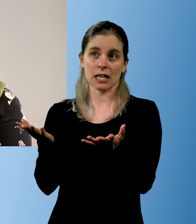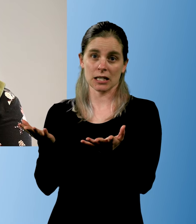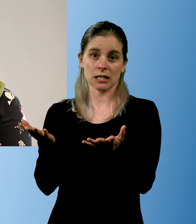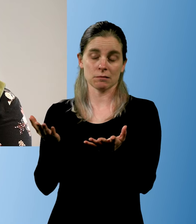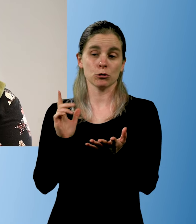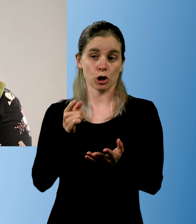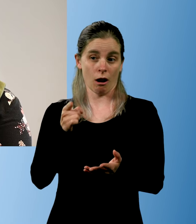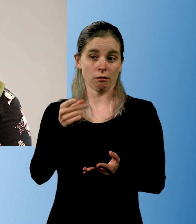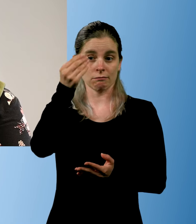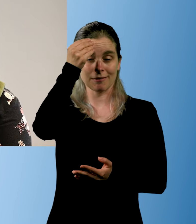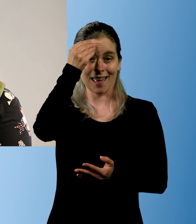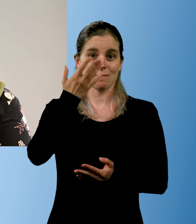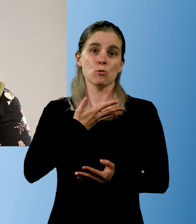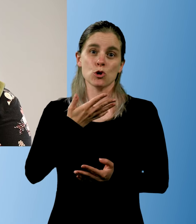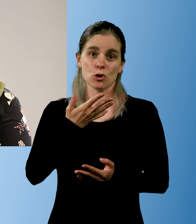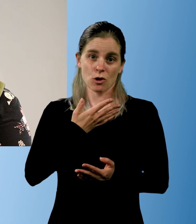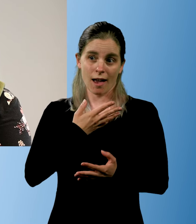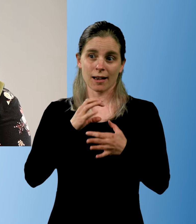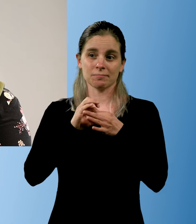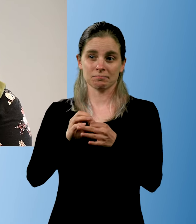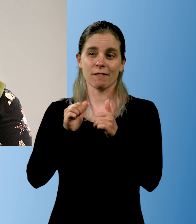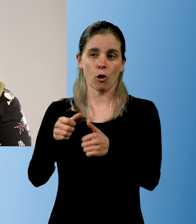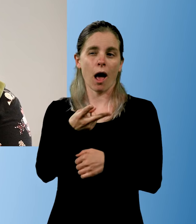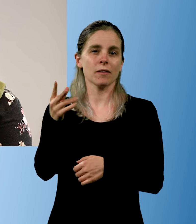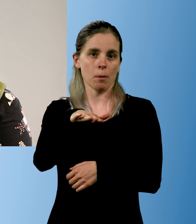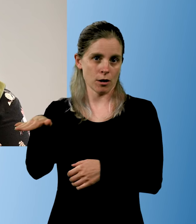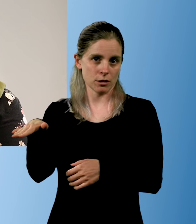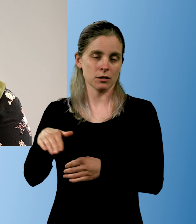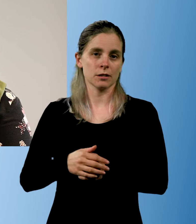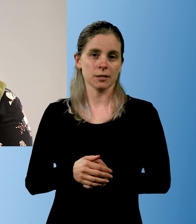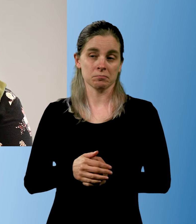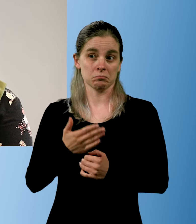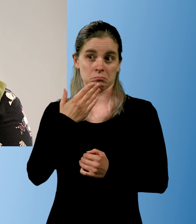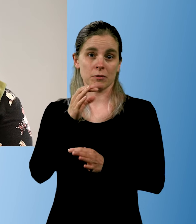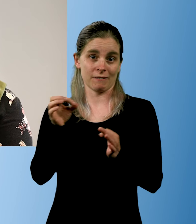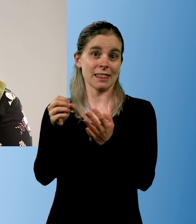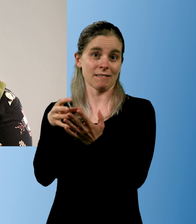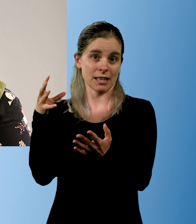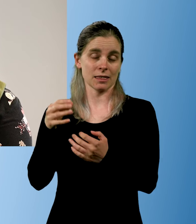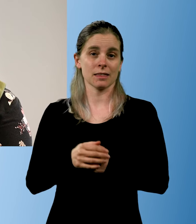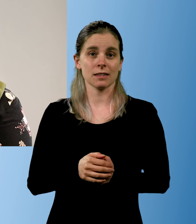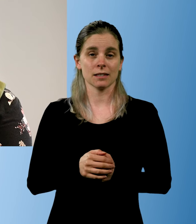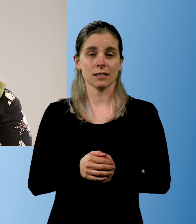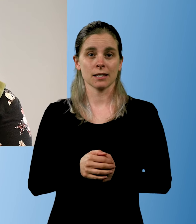Because he's learning a lot from watching other children. The effect is very good.